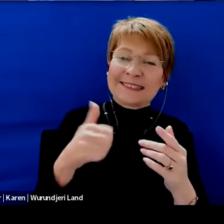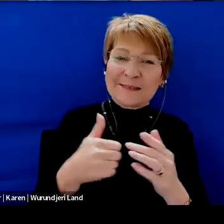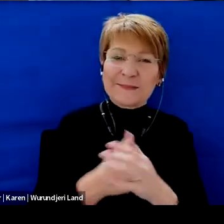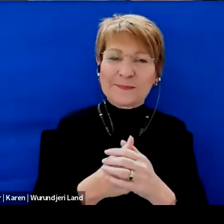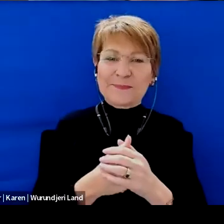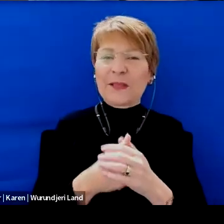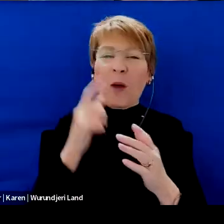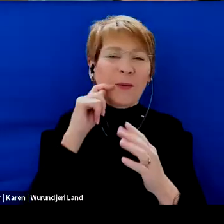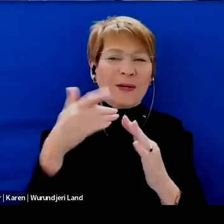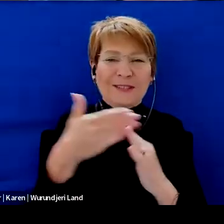Up to this.